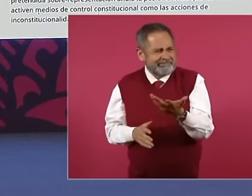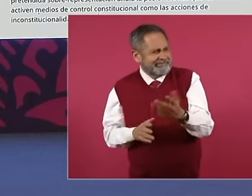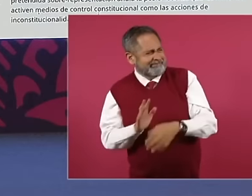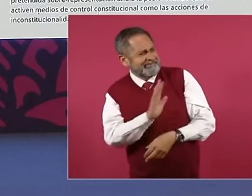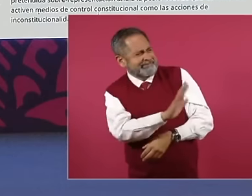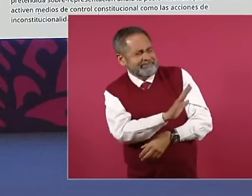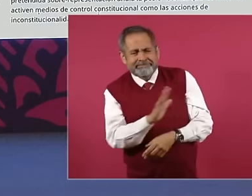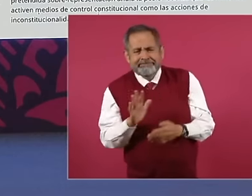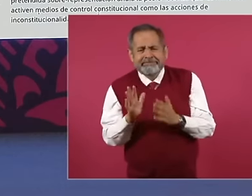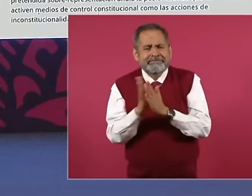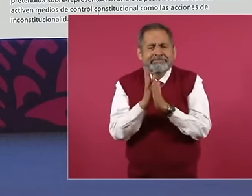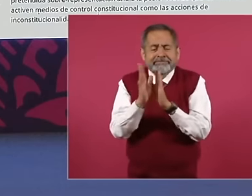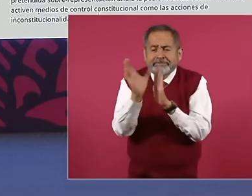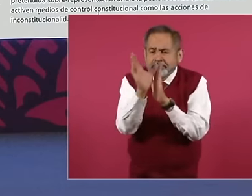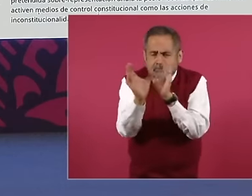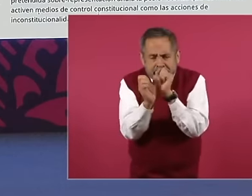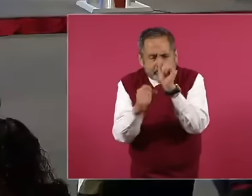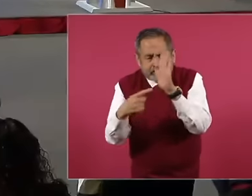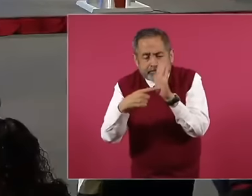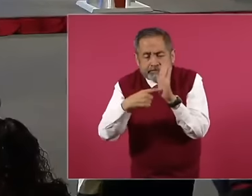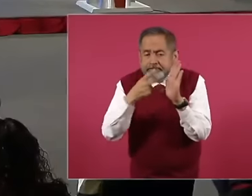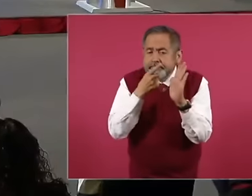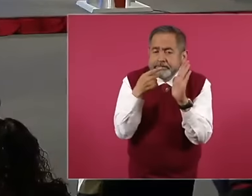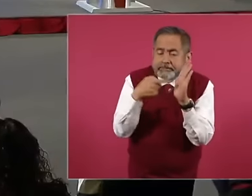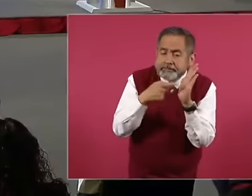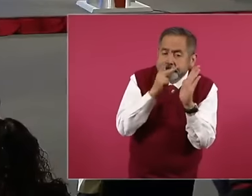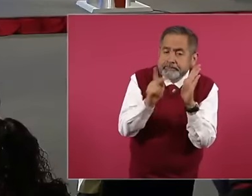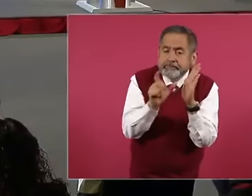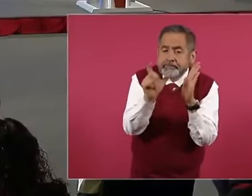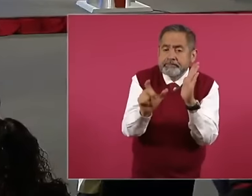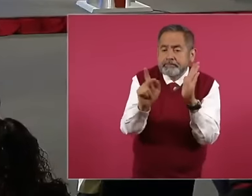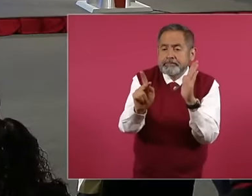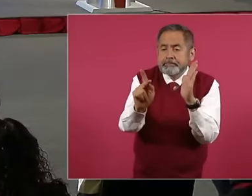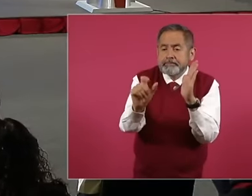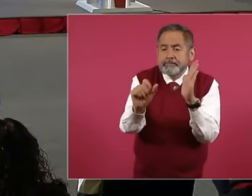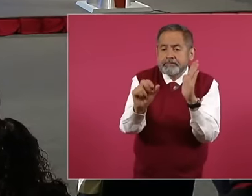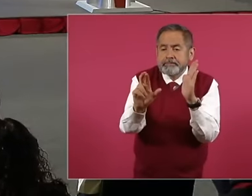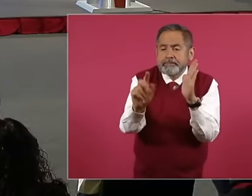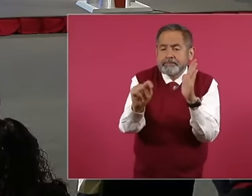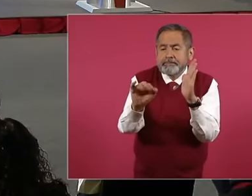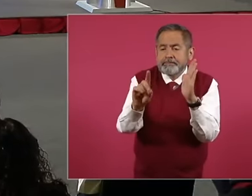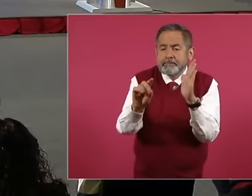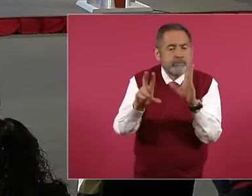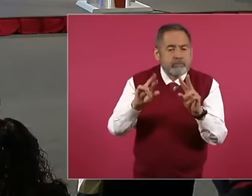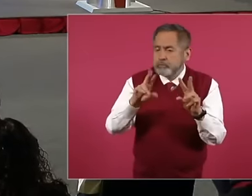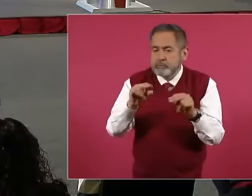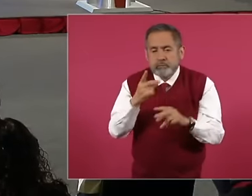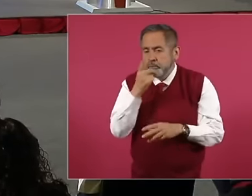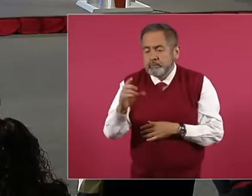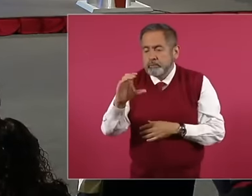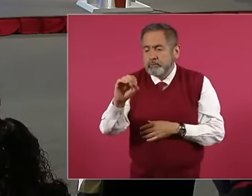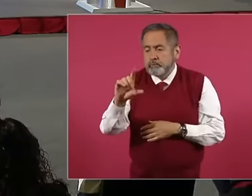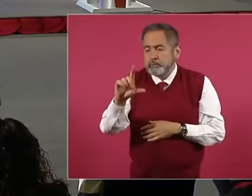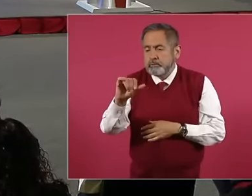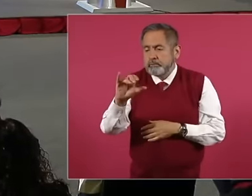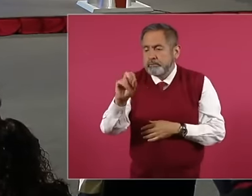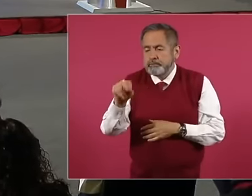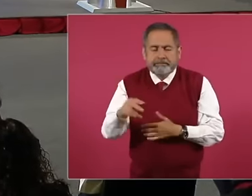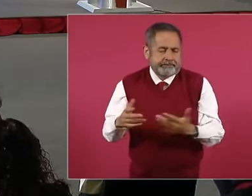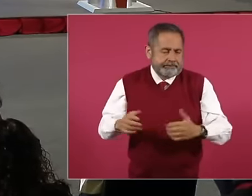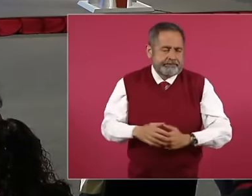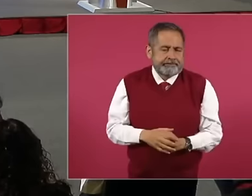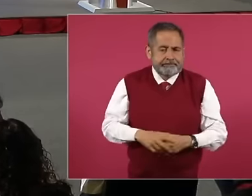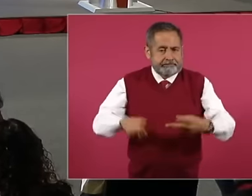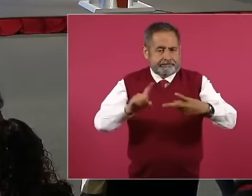says party it says party two the system is Clear in that with the objective of preventing